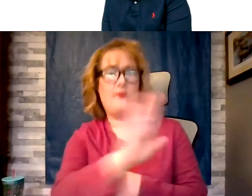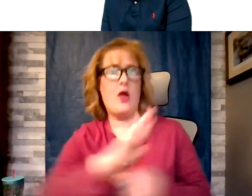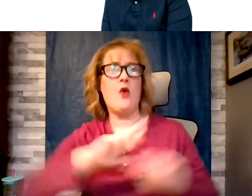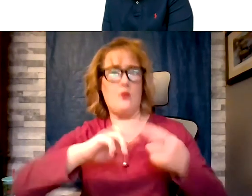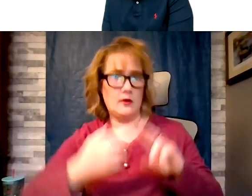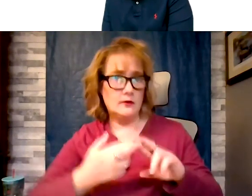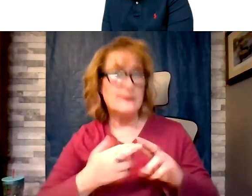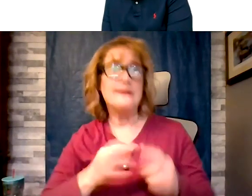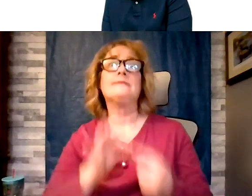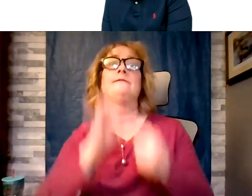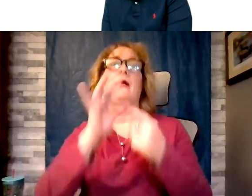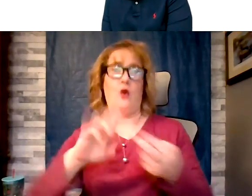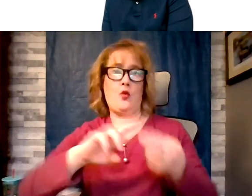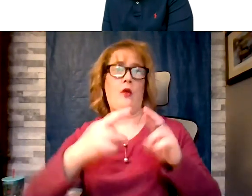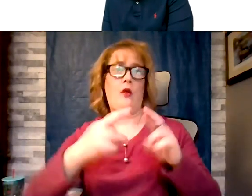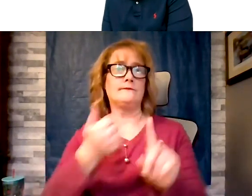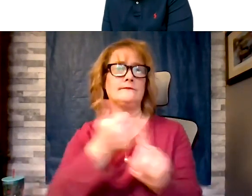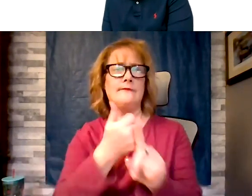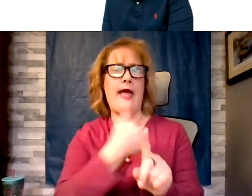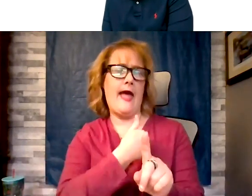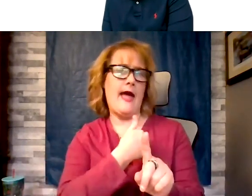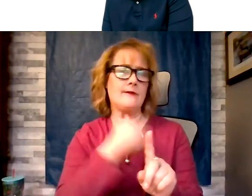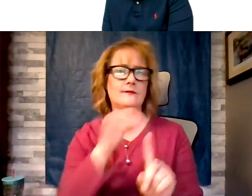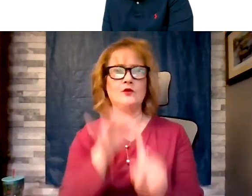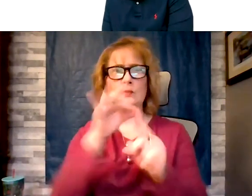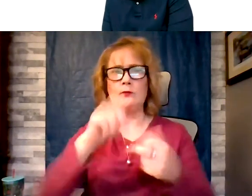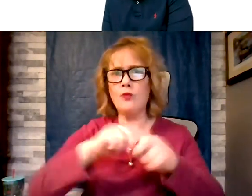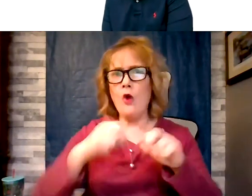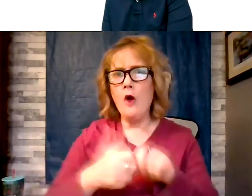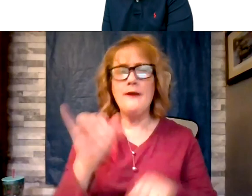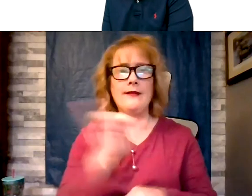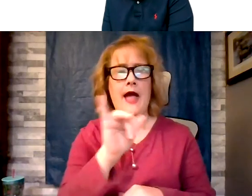certain problems like passing out, sudden death, we are much